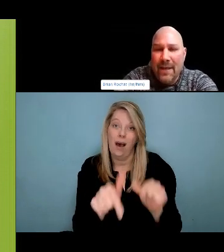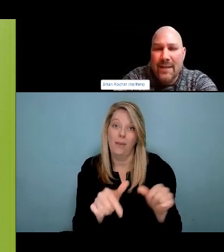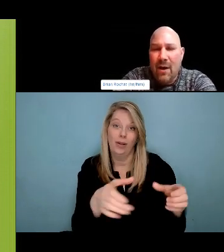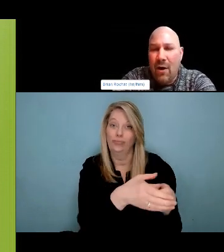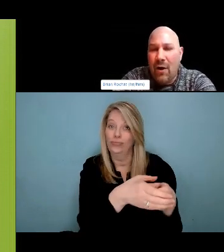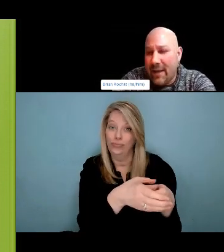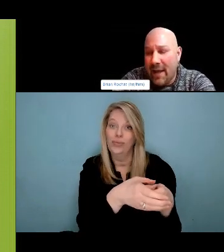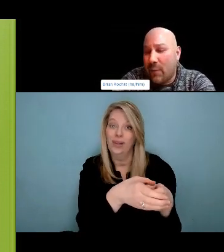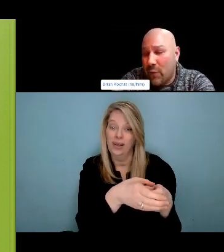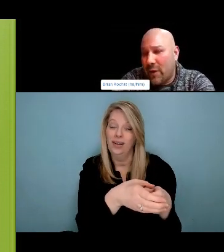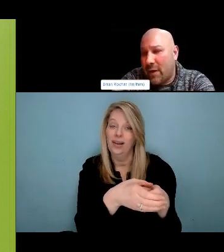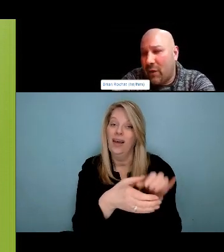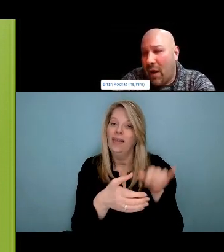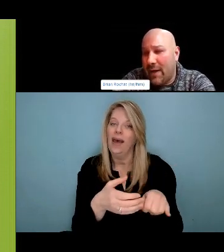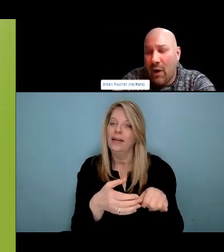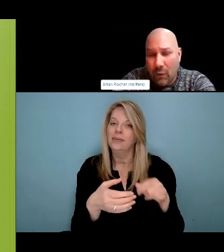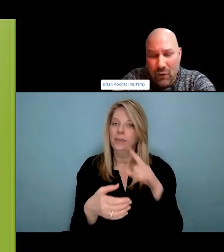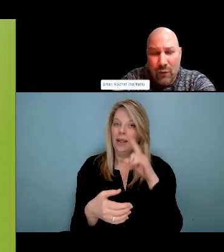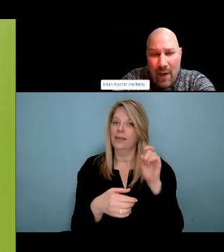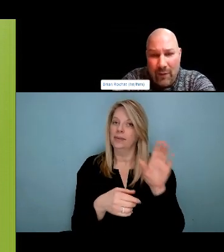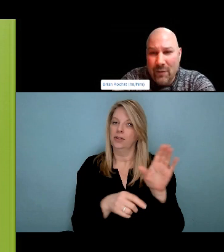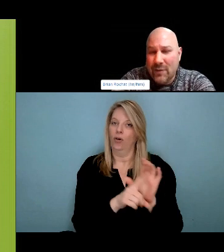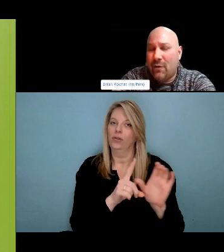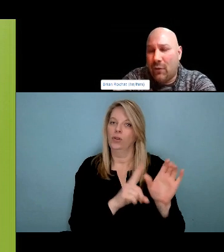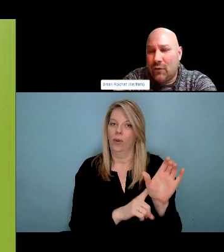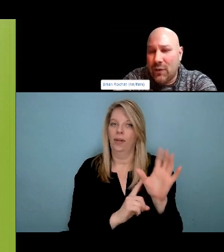not a bad person. A good person, people that normally don't